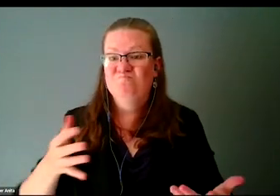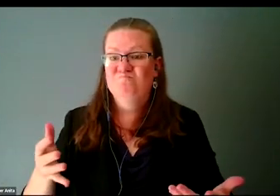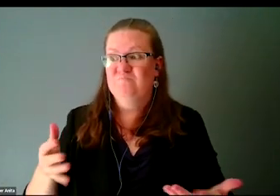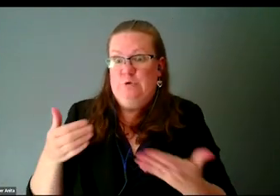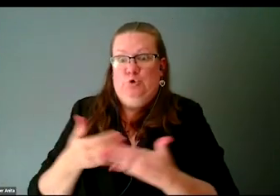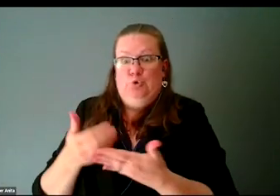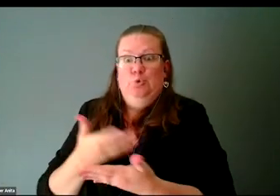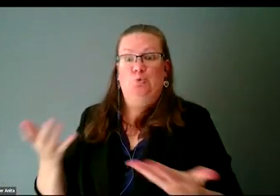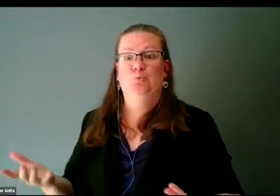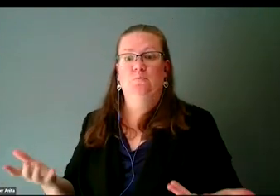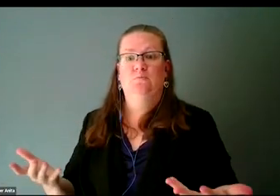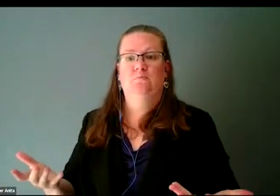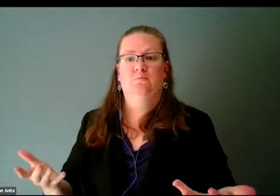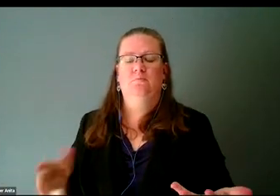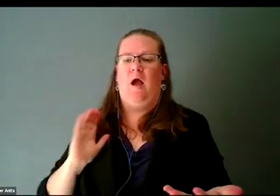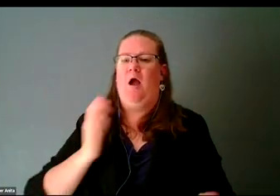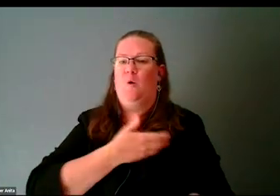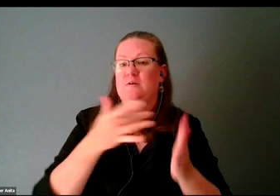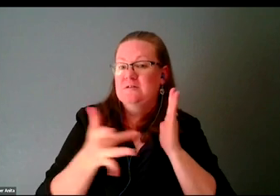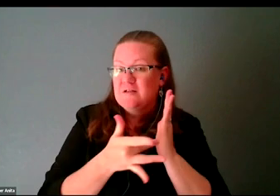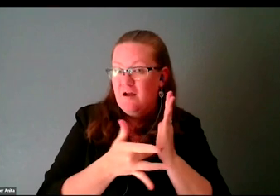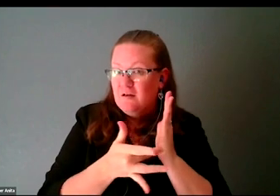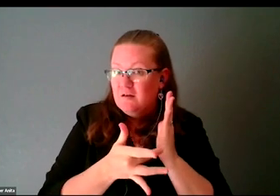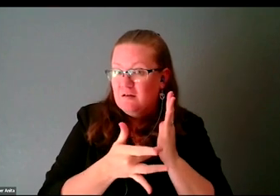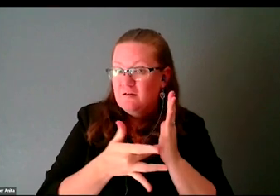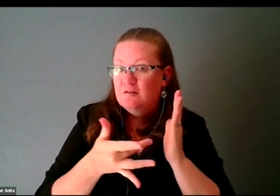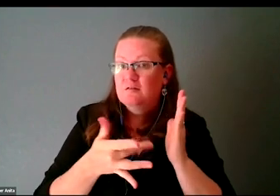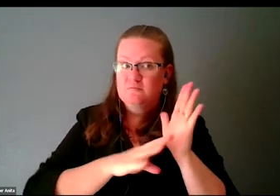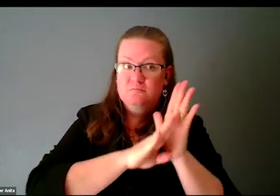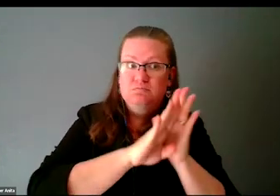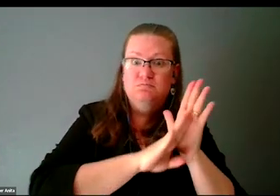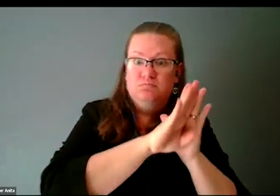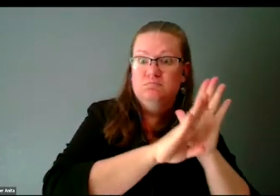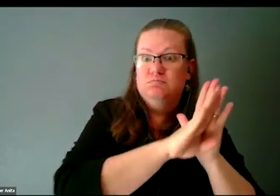Our technologies that incorporate our different bodies